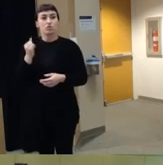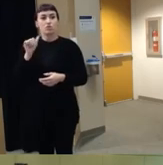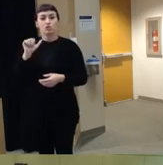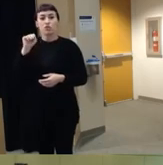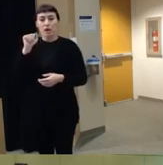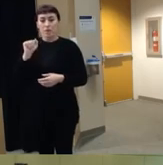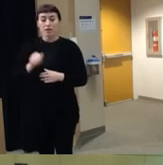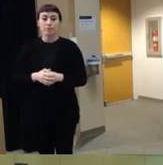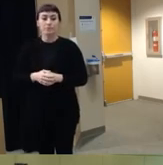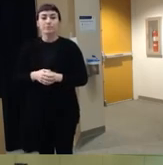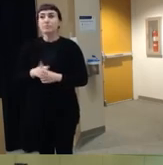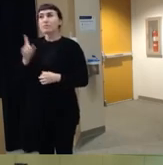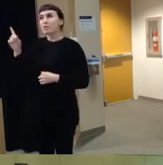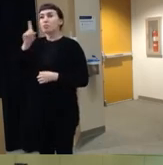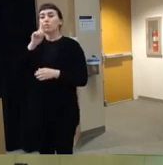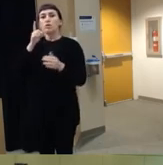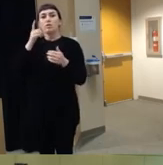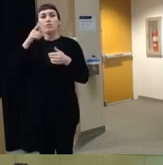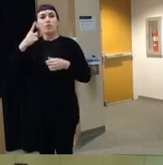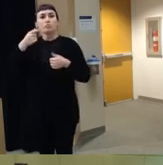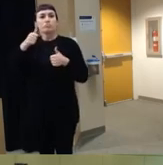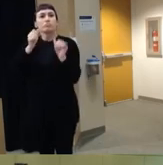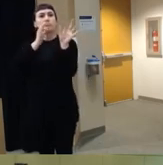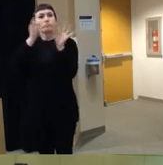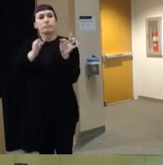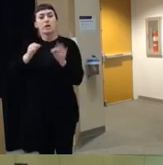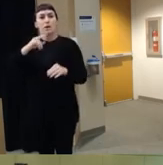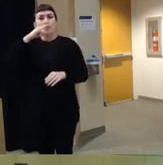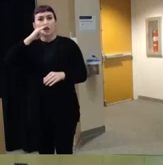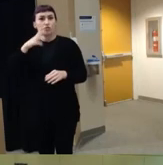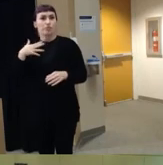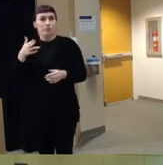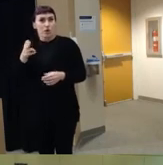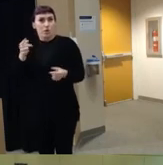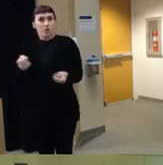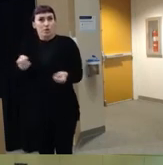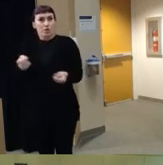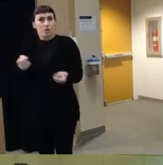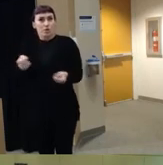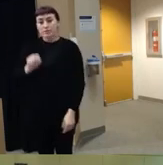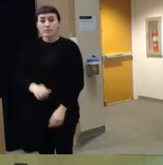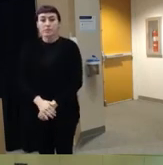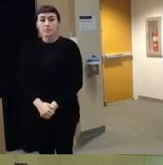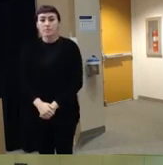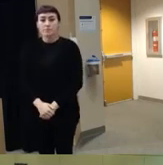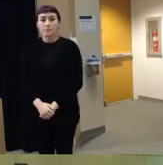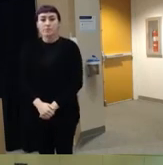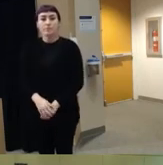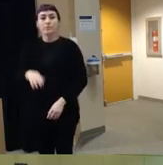systematically describe pediatric firearm injuries in the US um and um Dr winmo and his colleagues